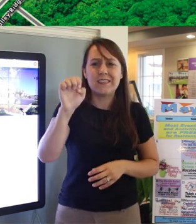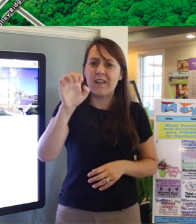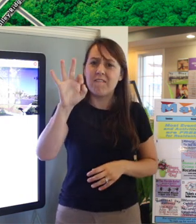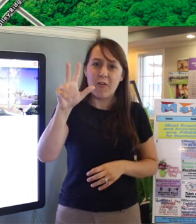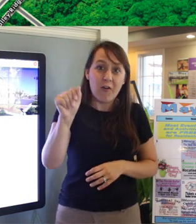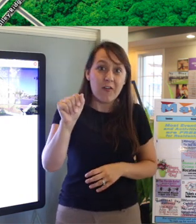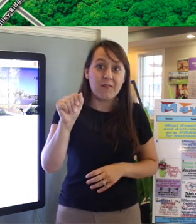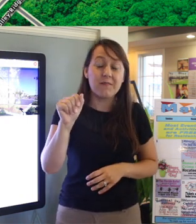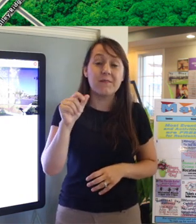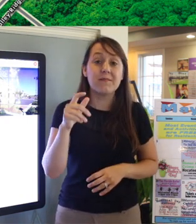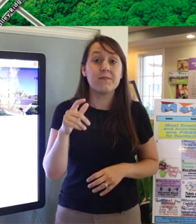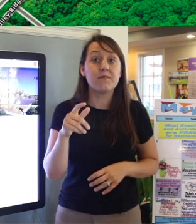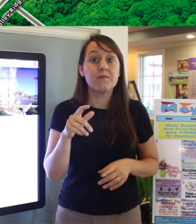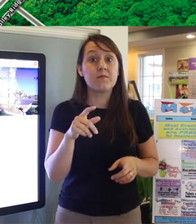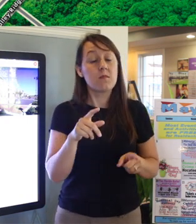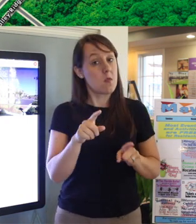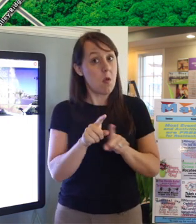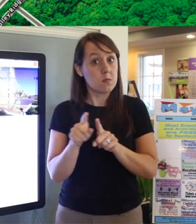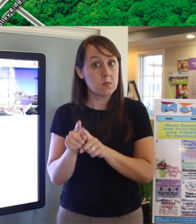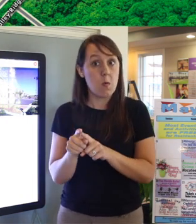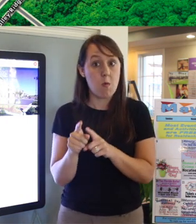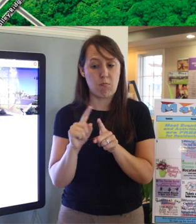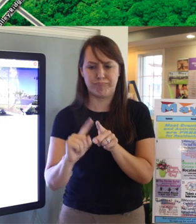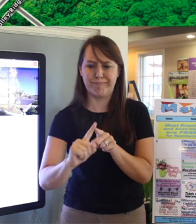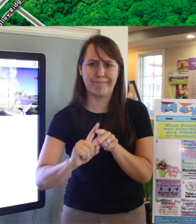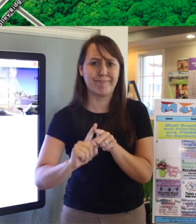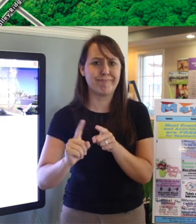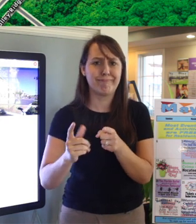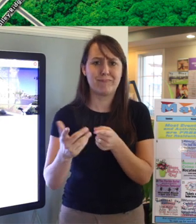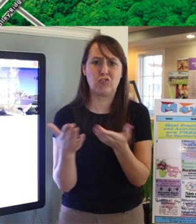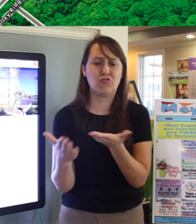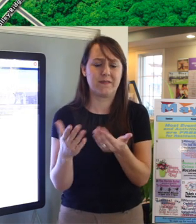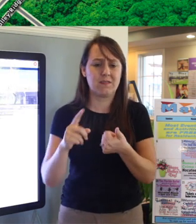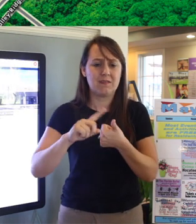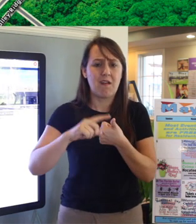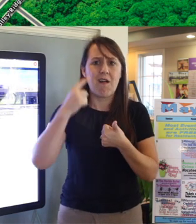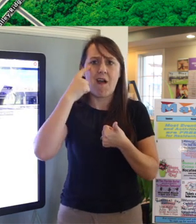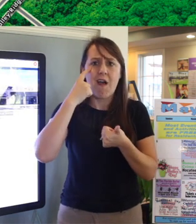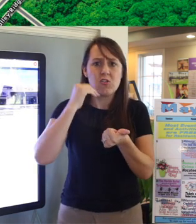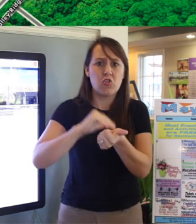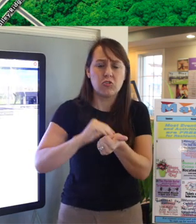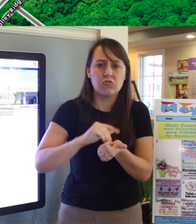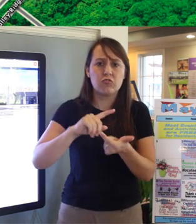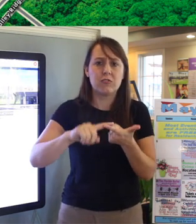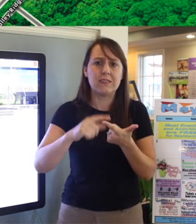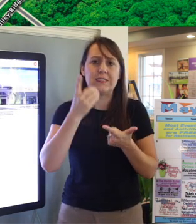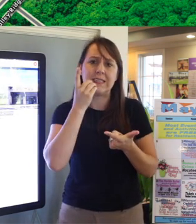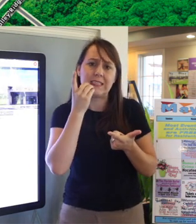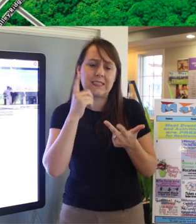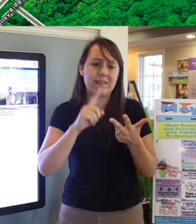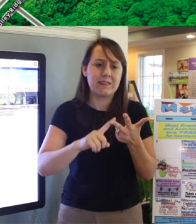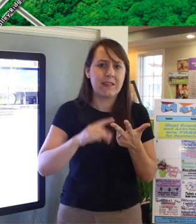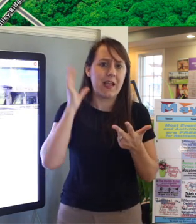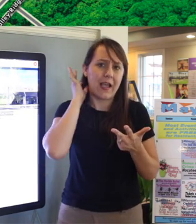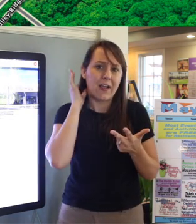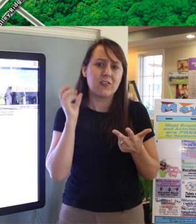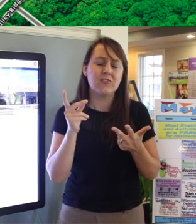You also have many services: an eye doctor, a dentist, hair salon, nail salon,